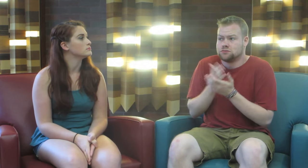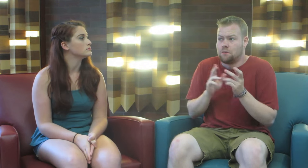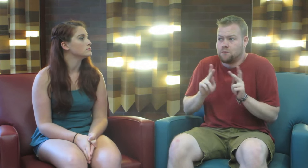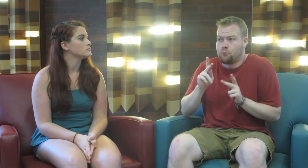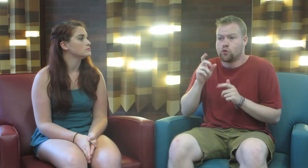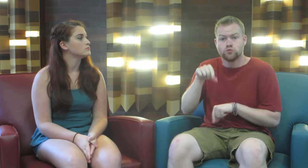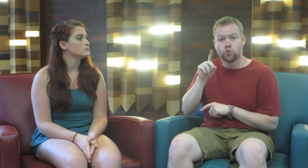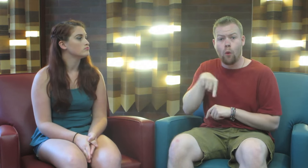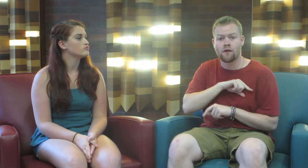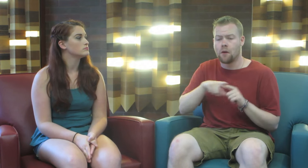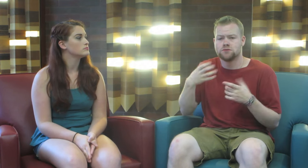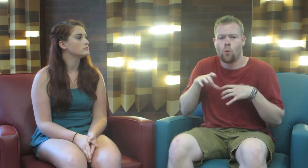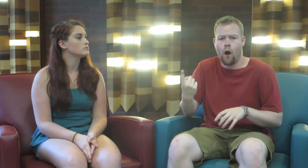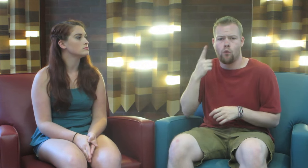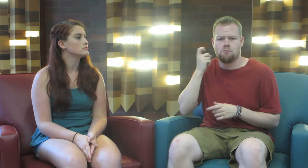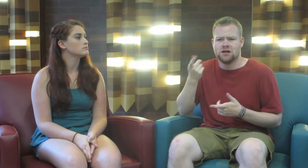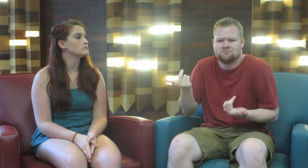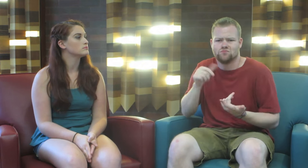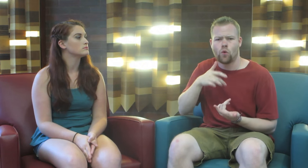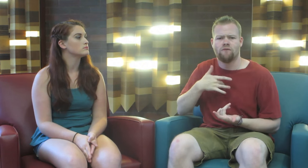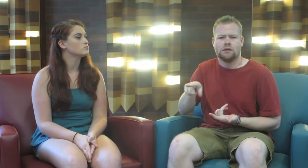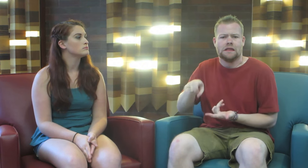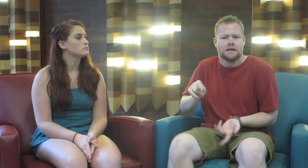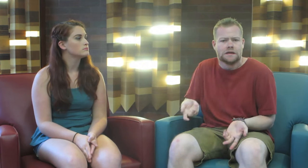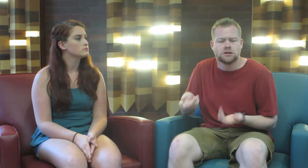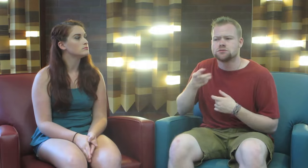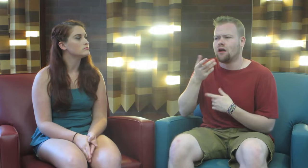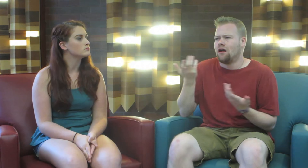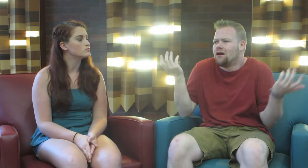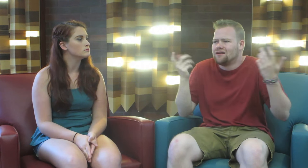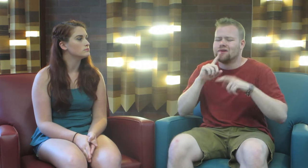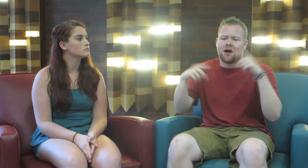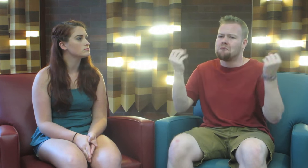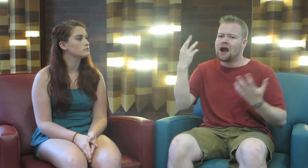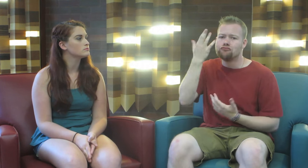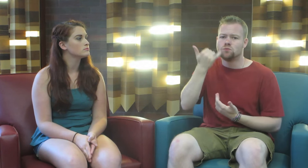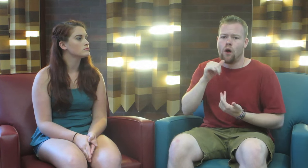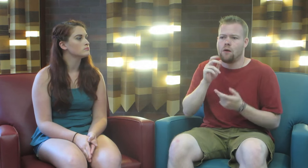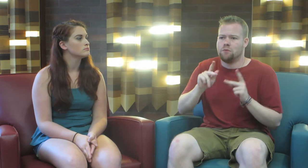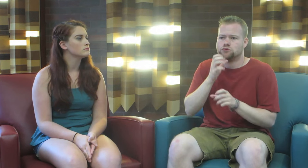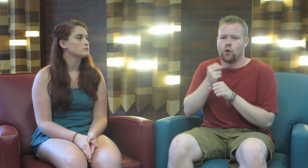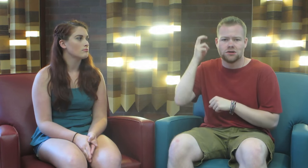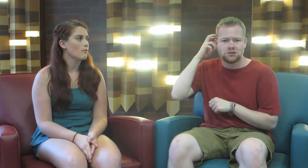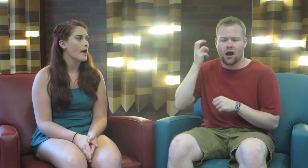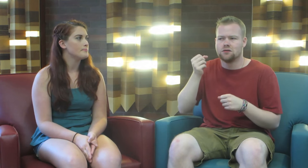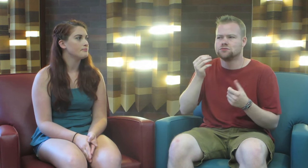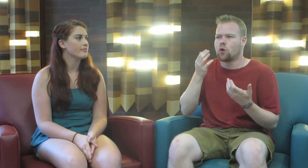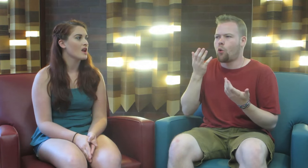Some people do qualify but don’t want one because they don’t feel like they need it. Really, there are many reasons why people don’t get a CI, so…